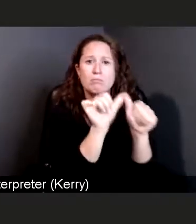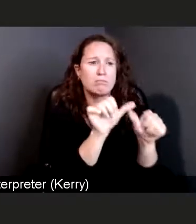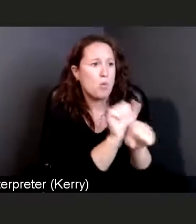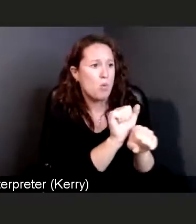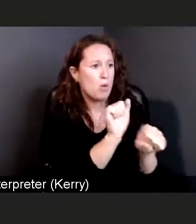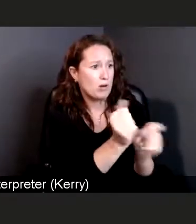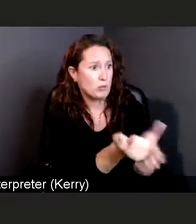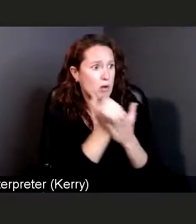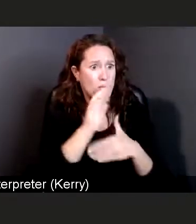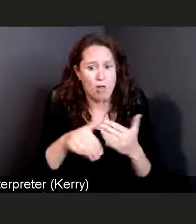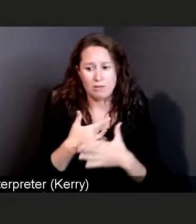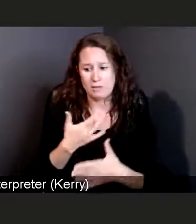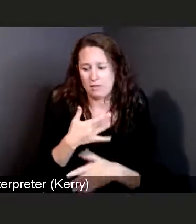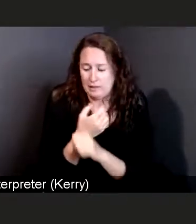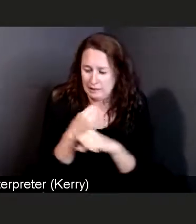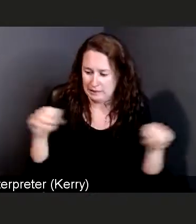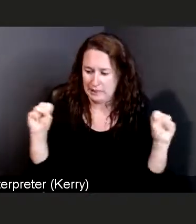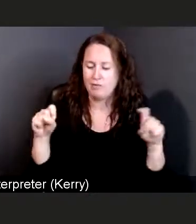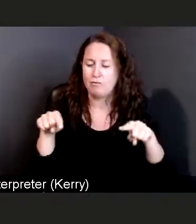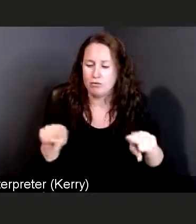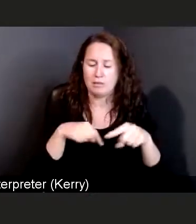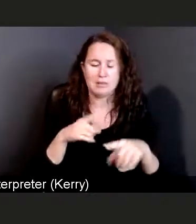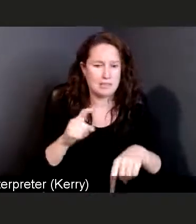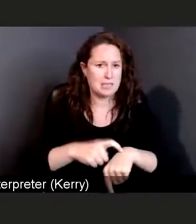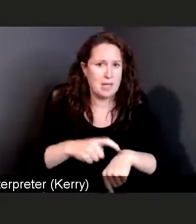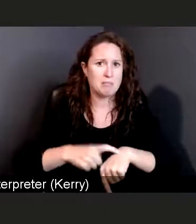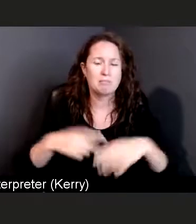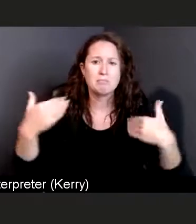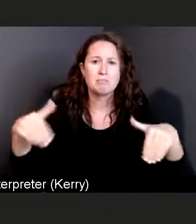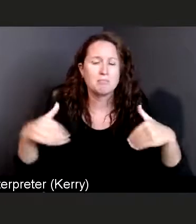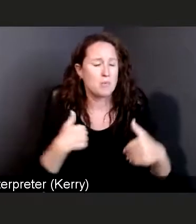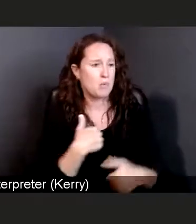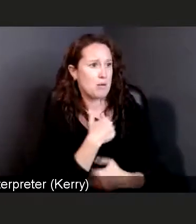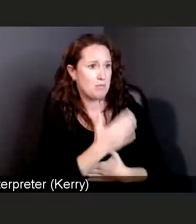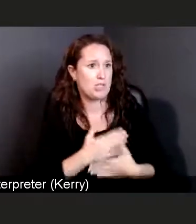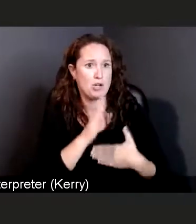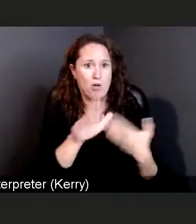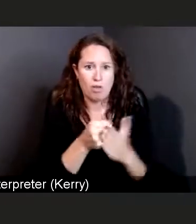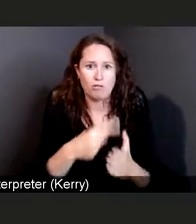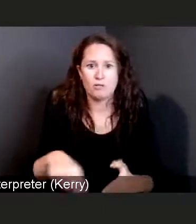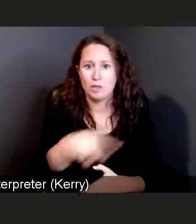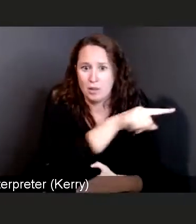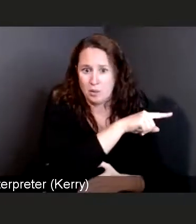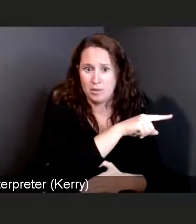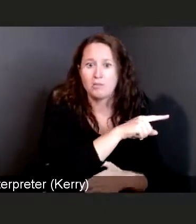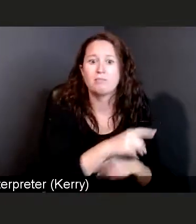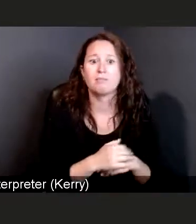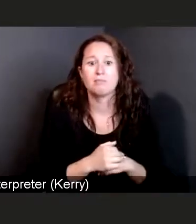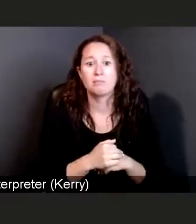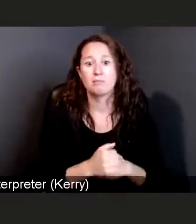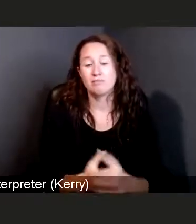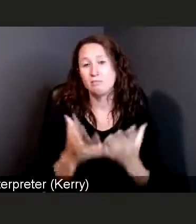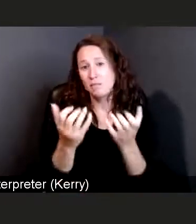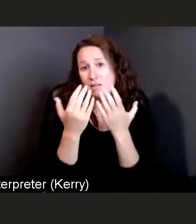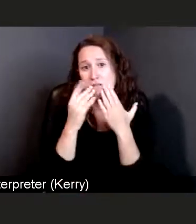during this time, they are all greatly appreciated. And with that, I wanna thank you for your time this afternoon,